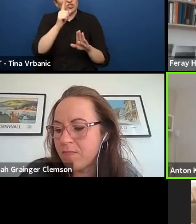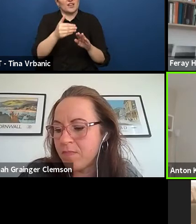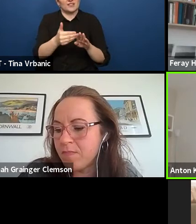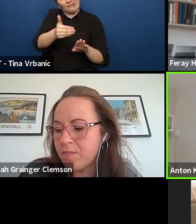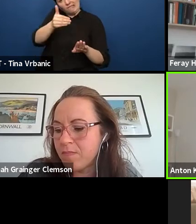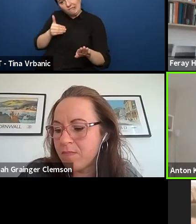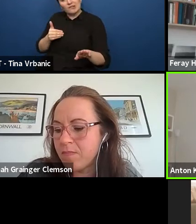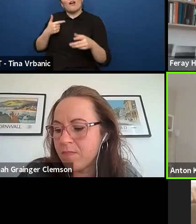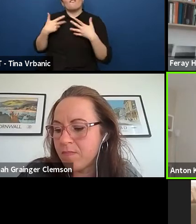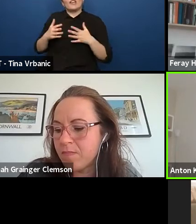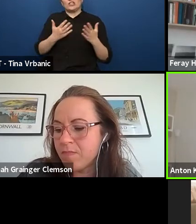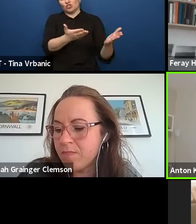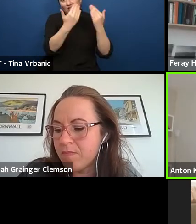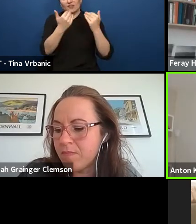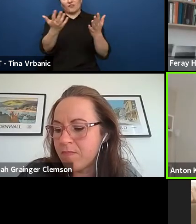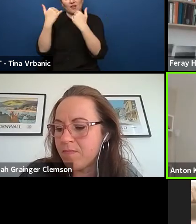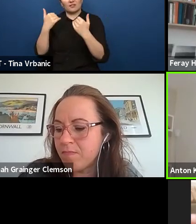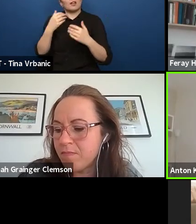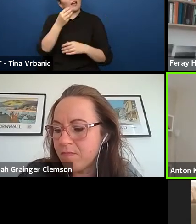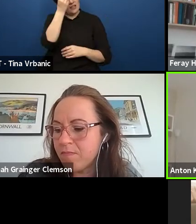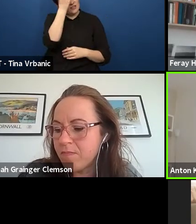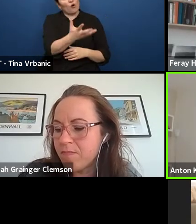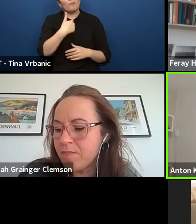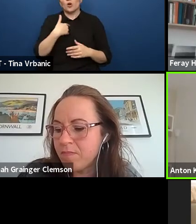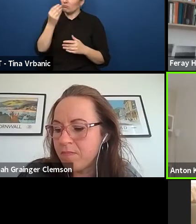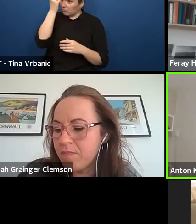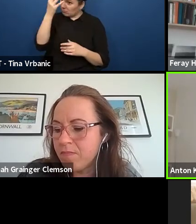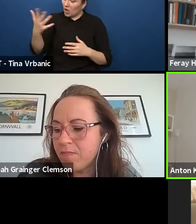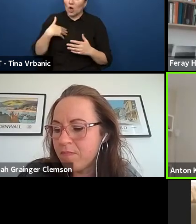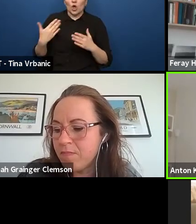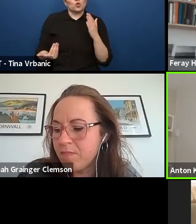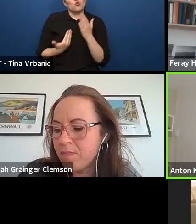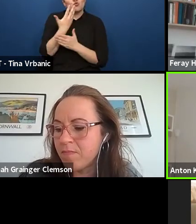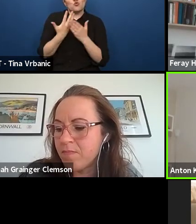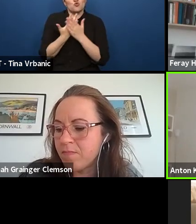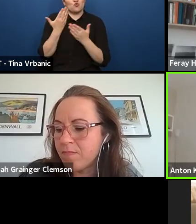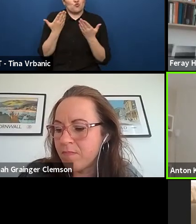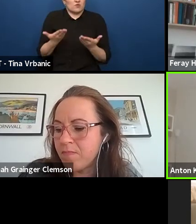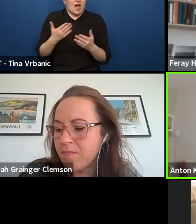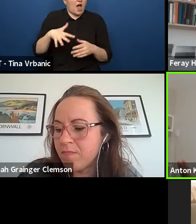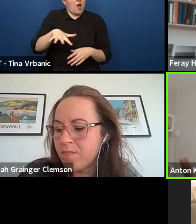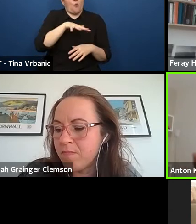we try a new format and use your time to speak with them afterwards